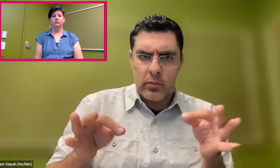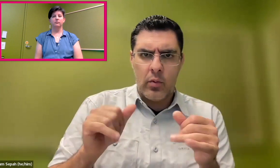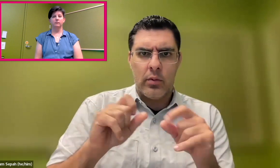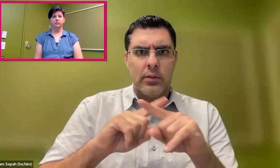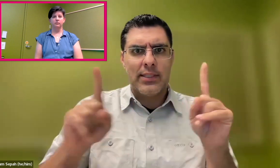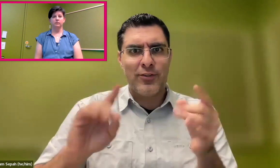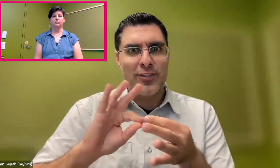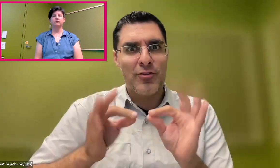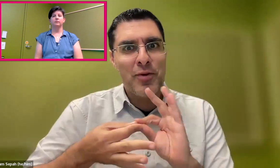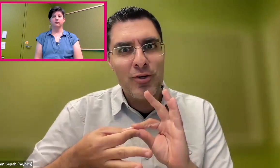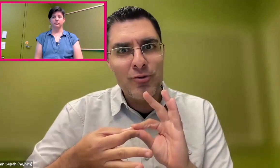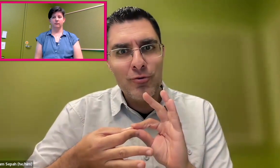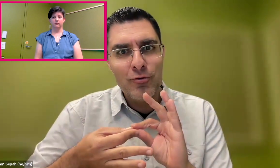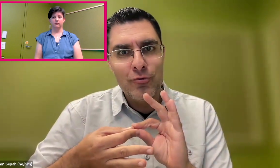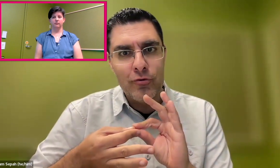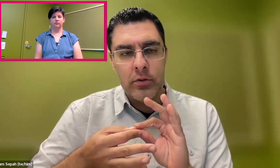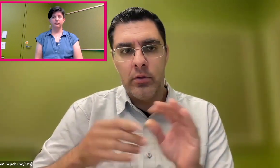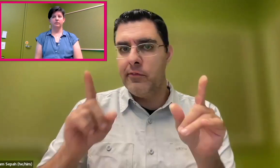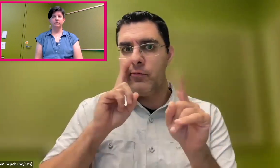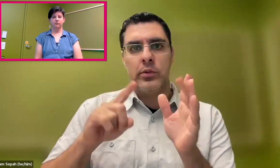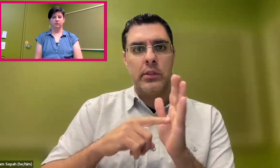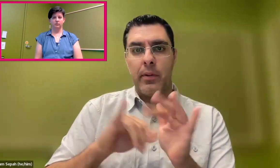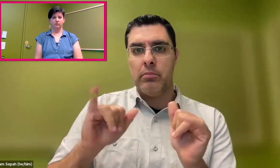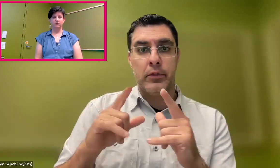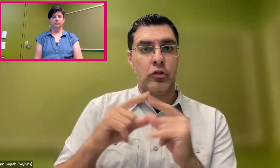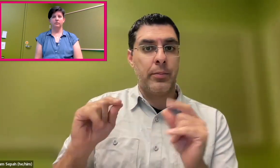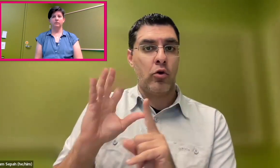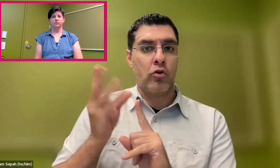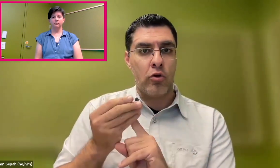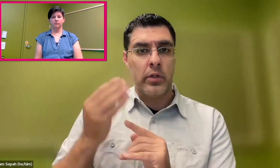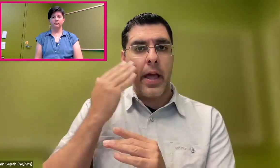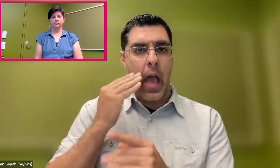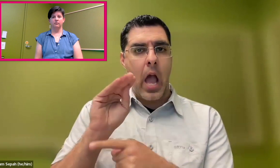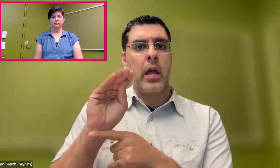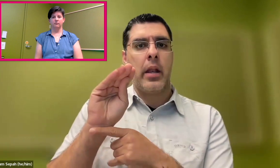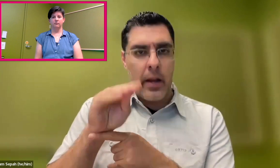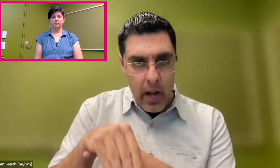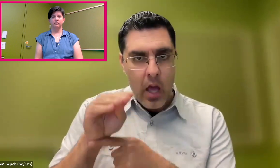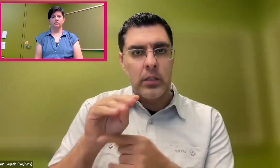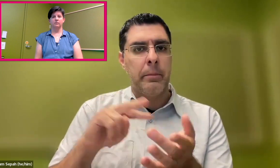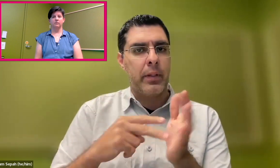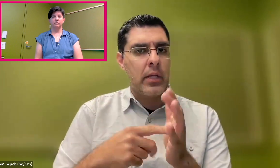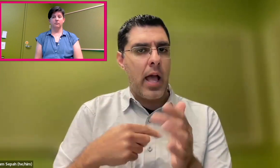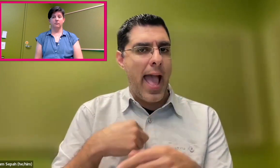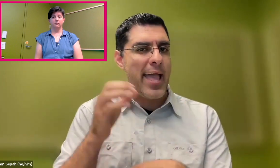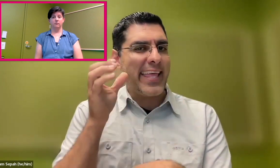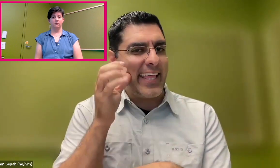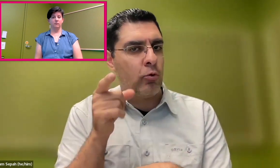have certain behaviors and different things that are interpreted differently. Like in Japanese culture, if you nod your head a certain way,